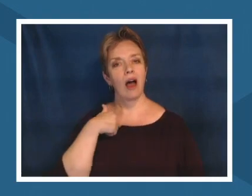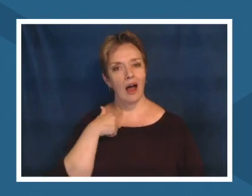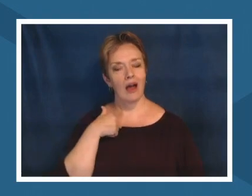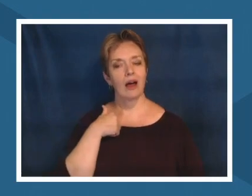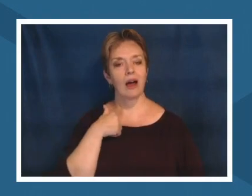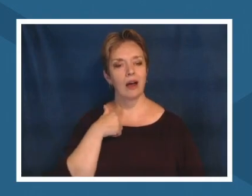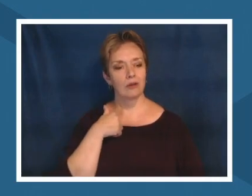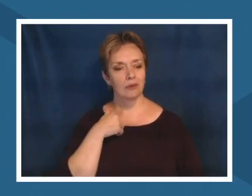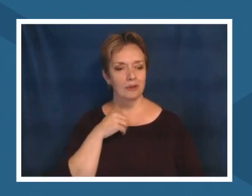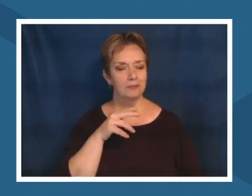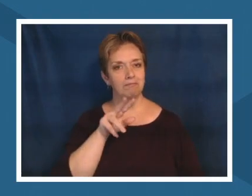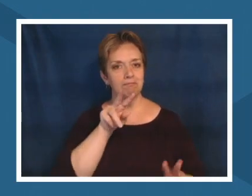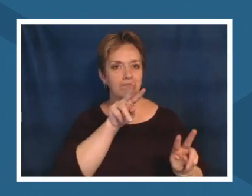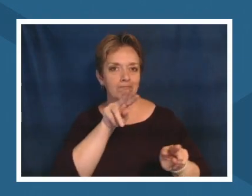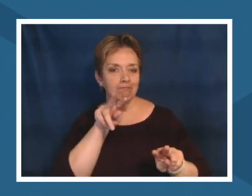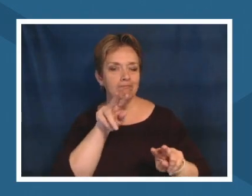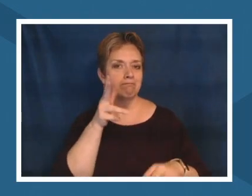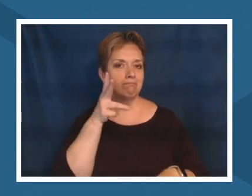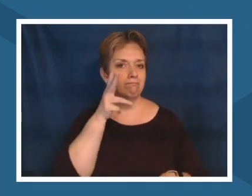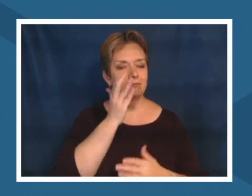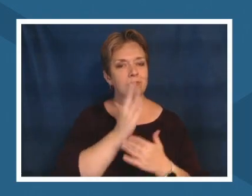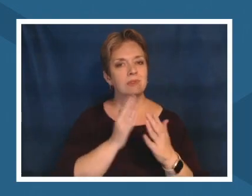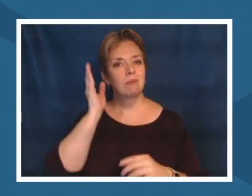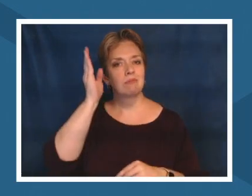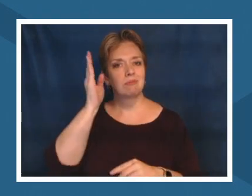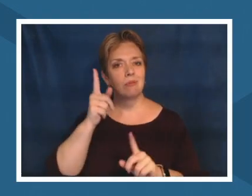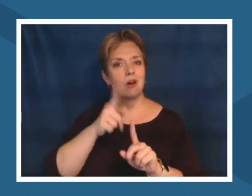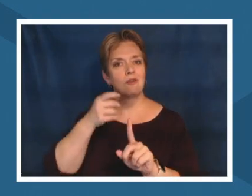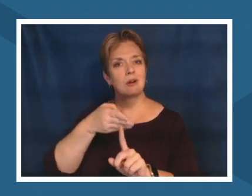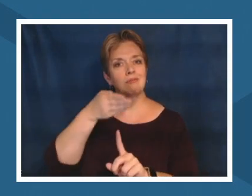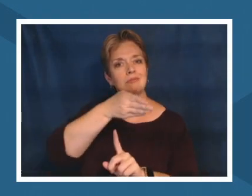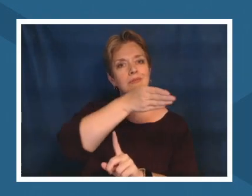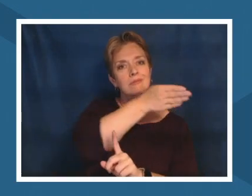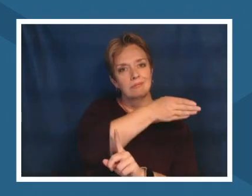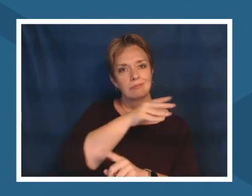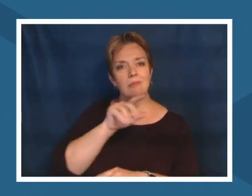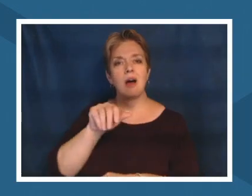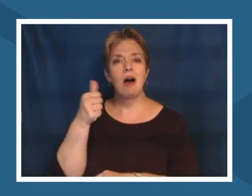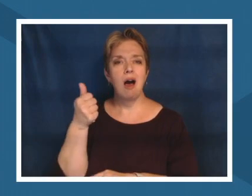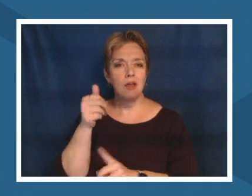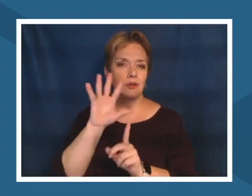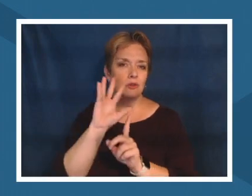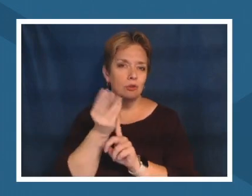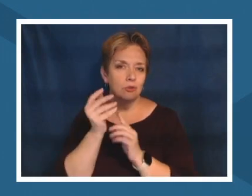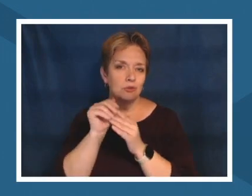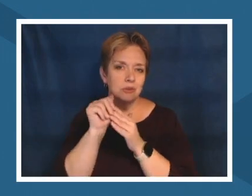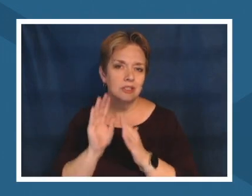culture bearers and everyone has trespassing stories